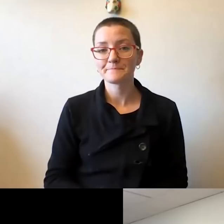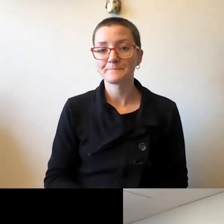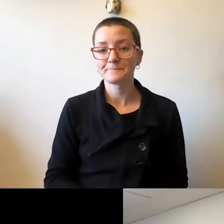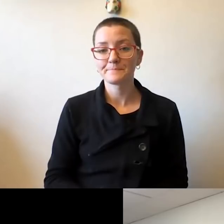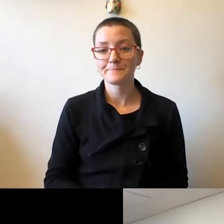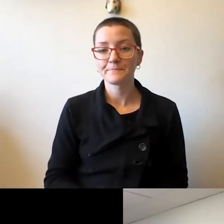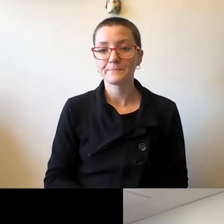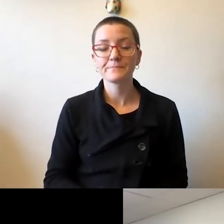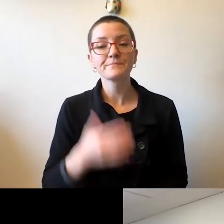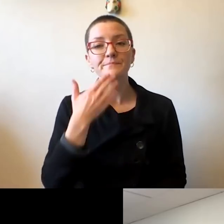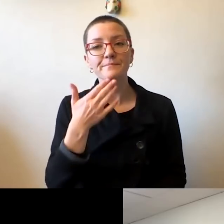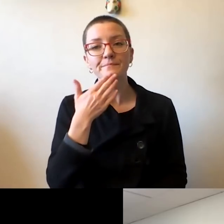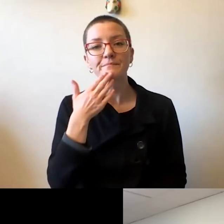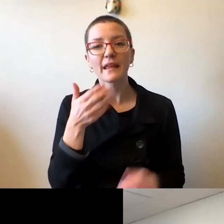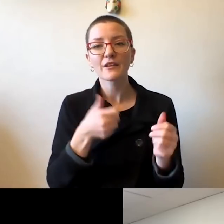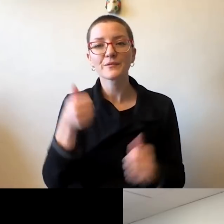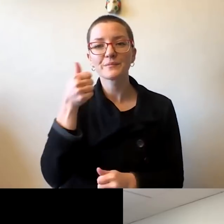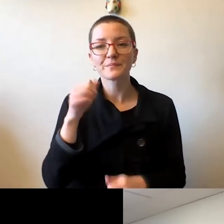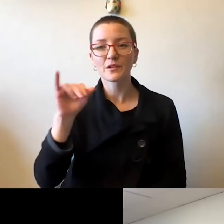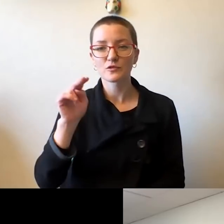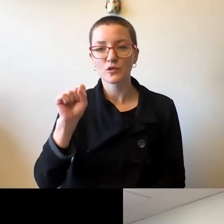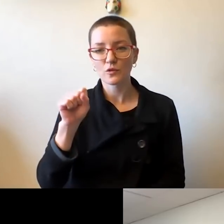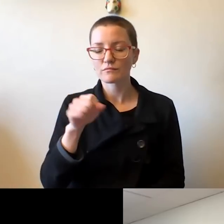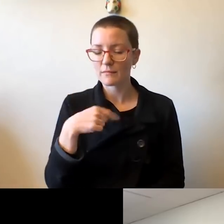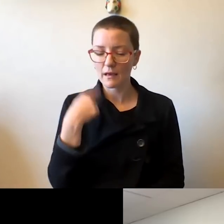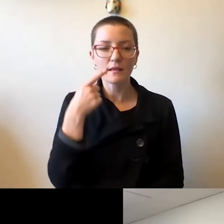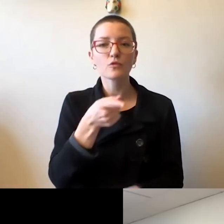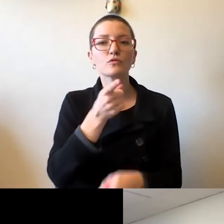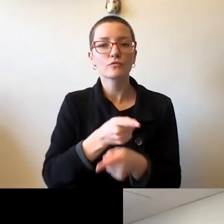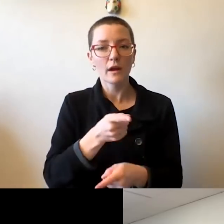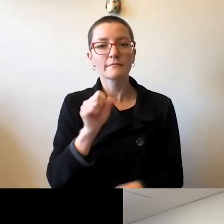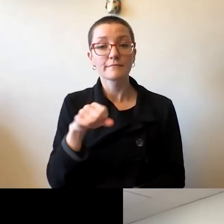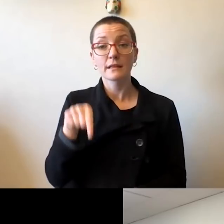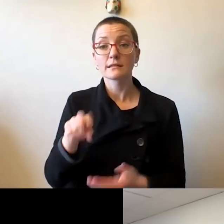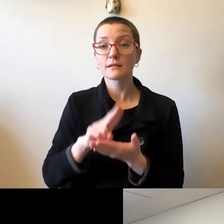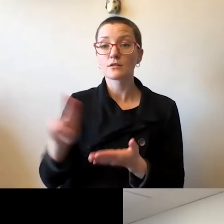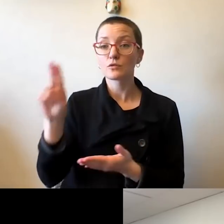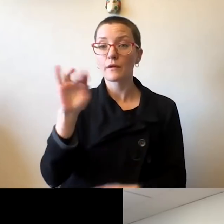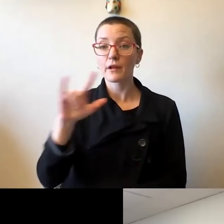Andreas Cangellaris: Thank you, Joshua Johnson, you're absolutely right. I think this university has been exemplary